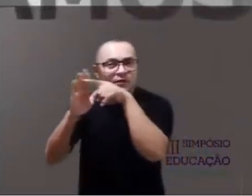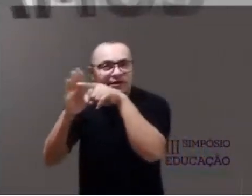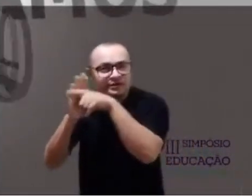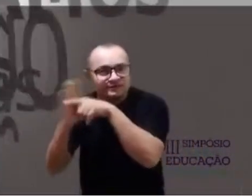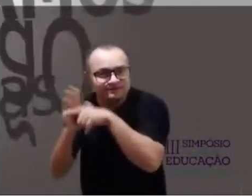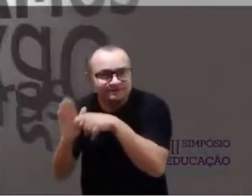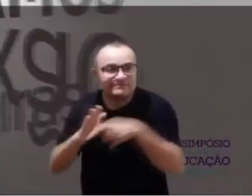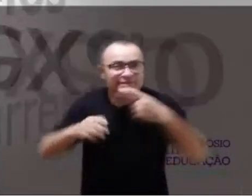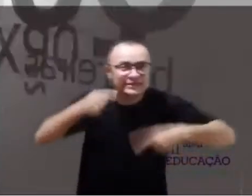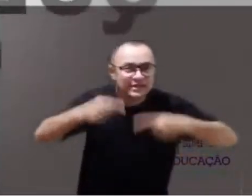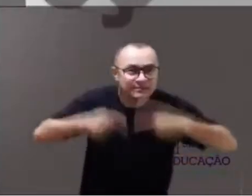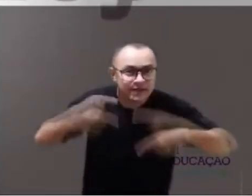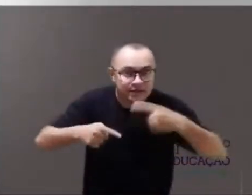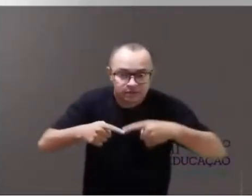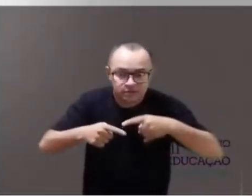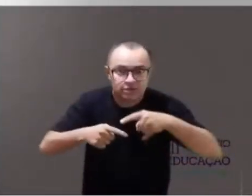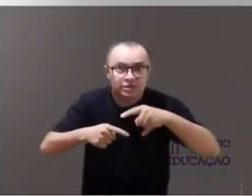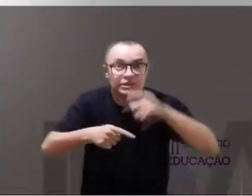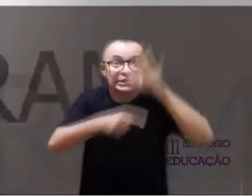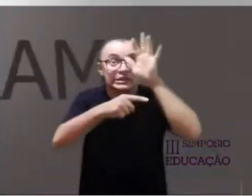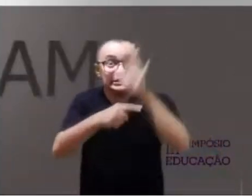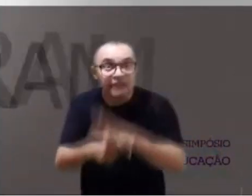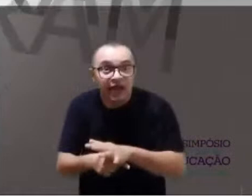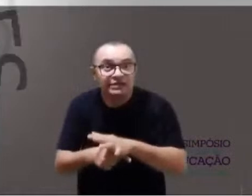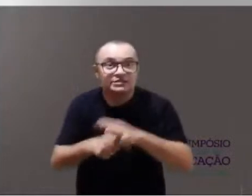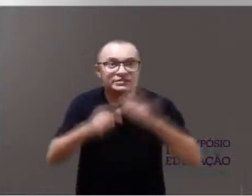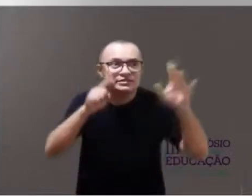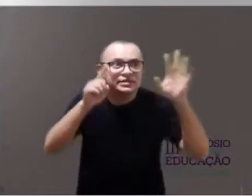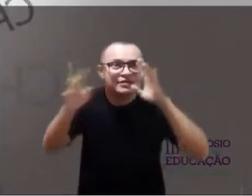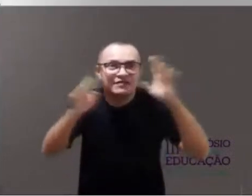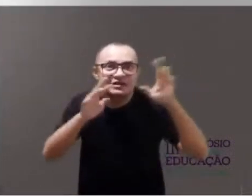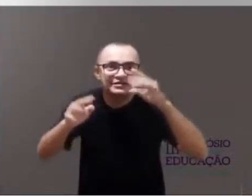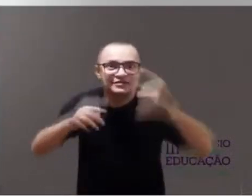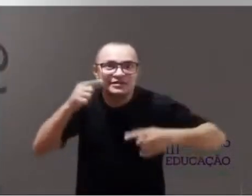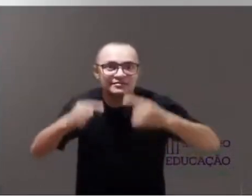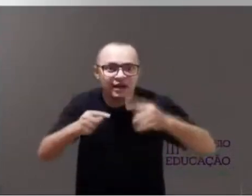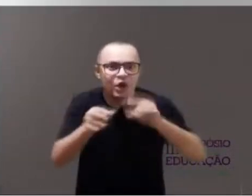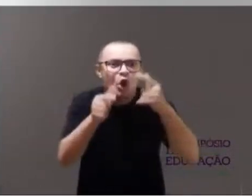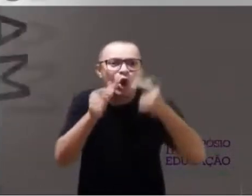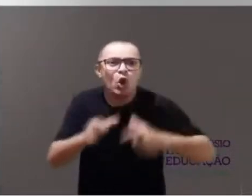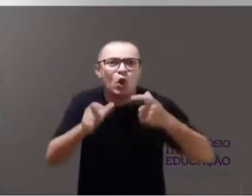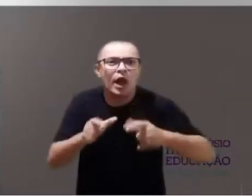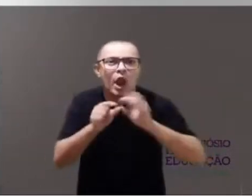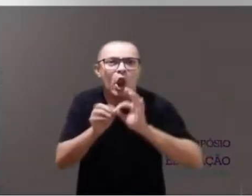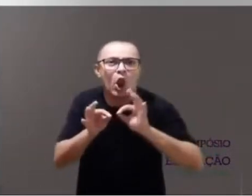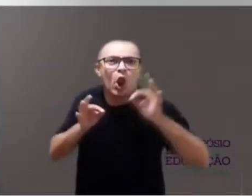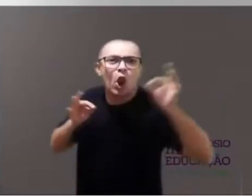we have broken up barries and our afternoons of learning have reached wondrous places.